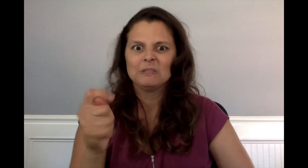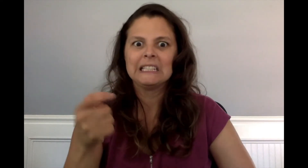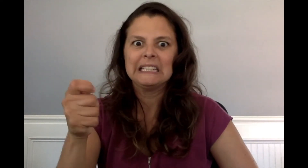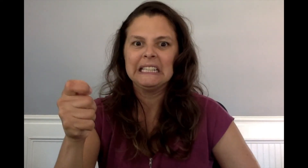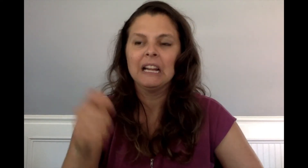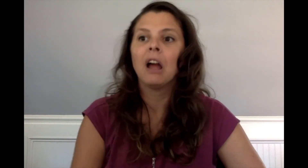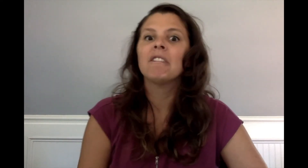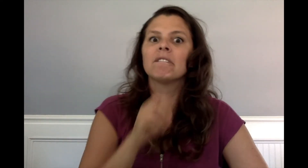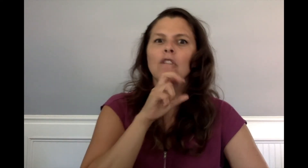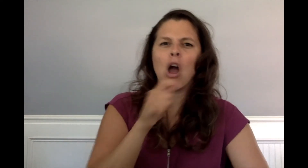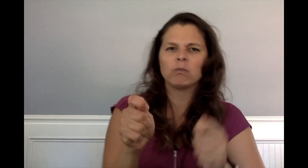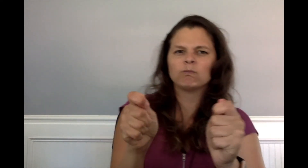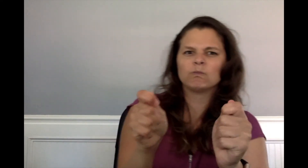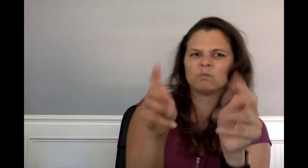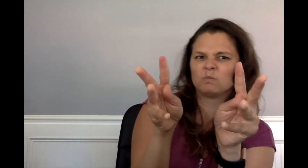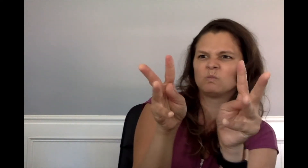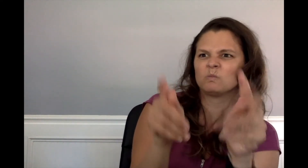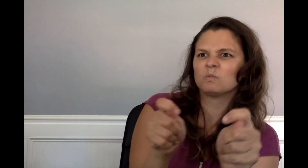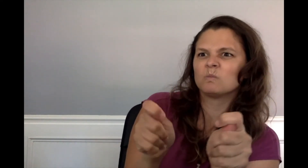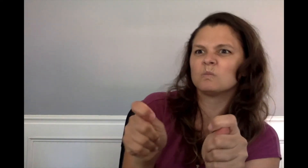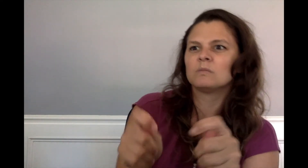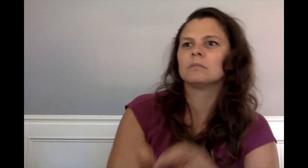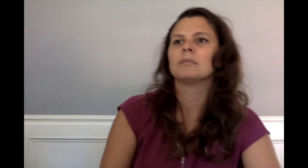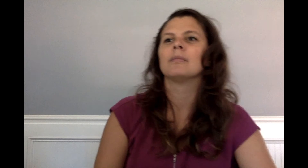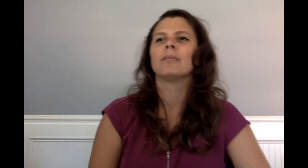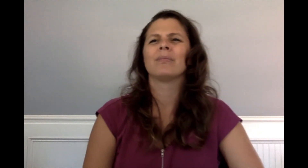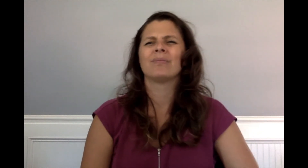their knuckles straight out in front of them.